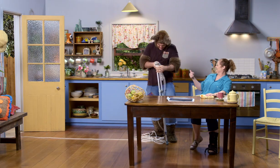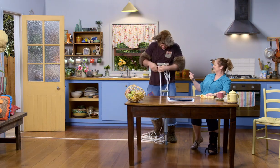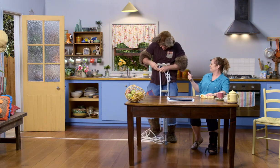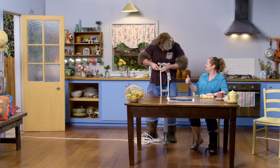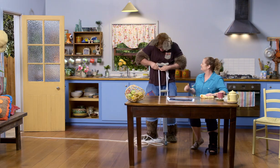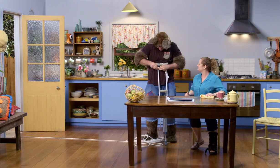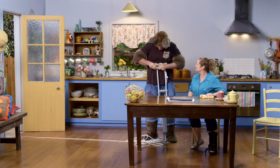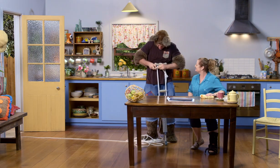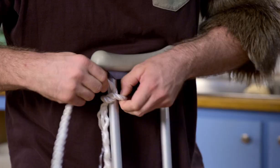Oh.